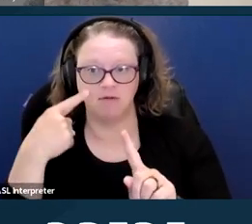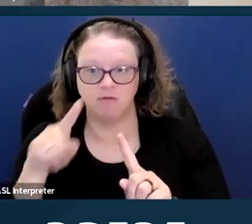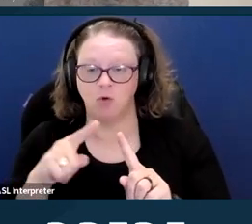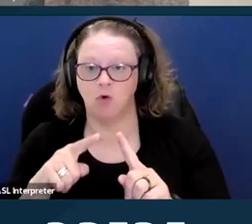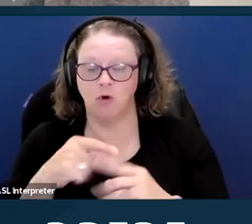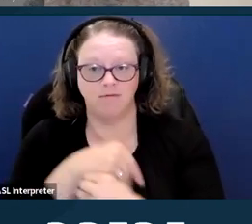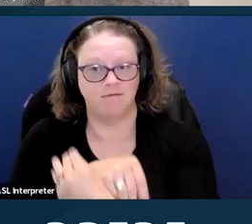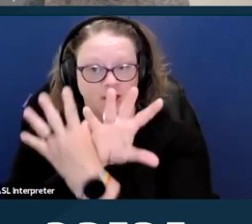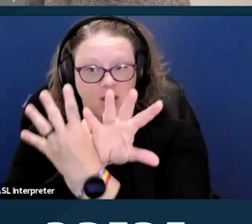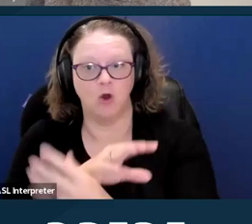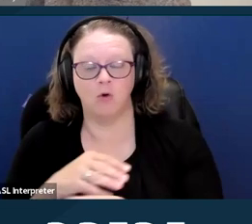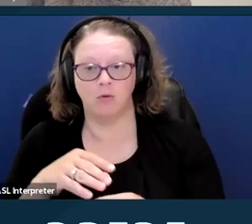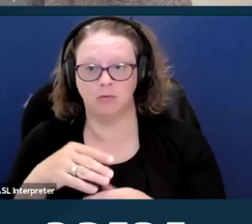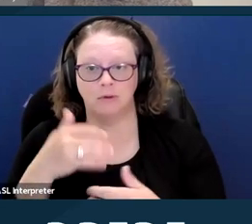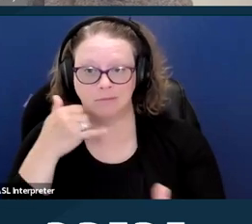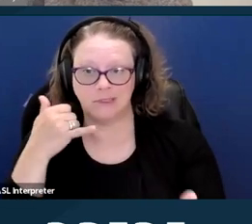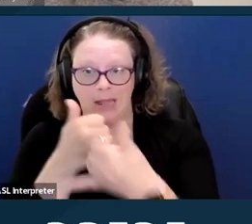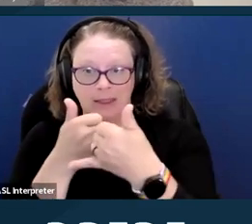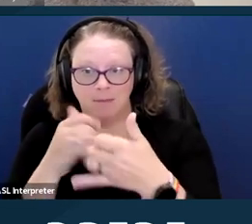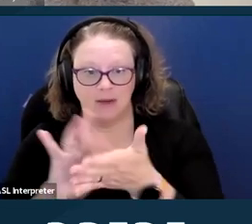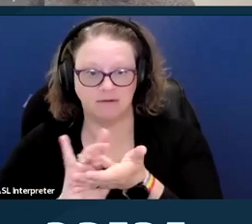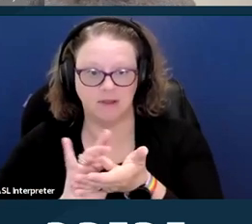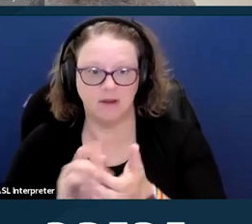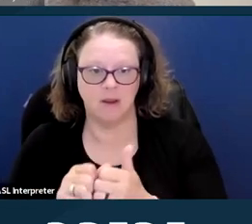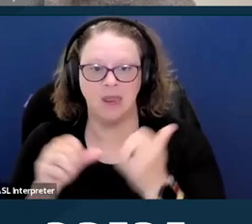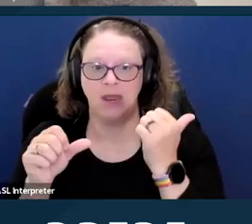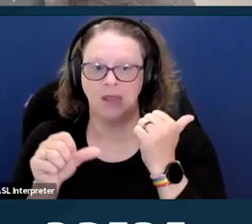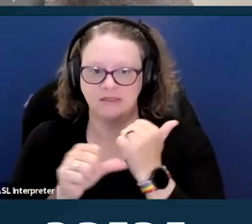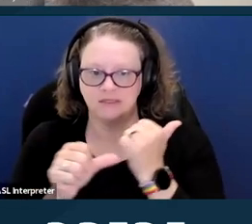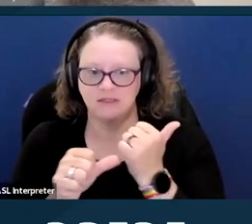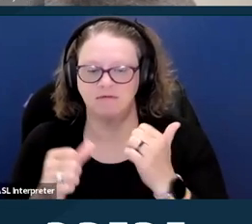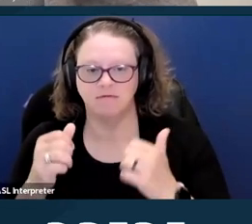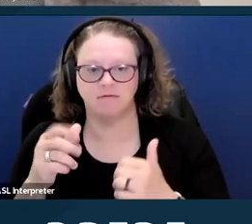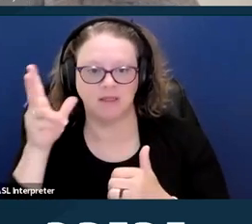assistive listening devices and systems like a hearing loop or a pocket talker.